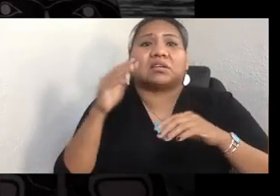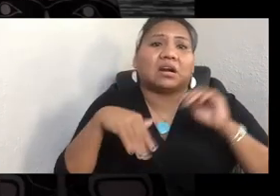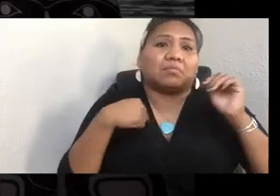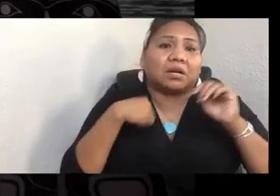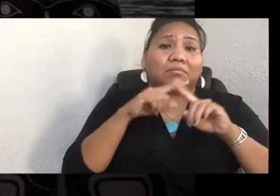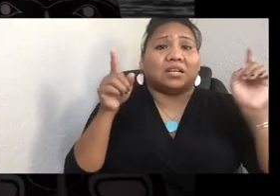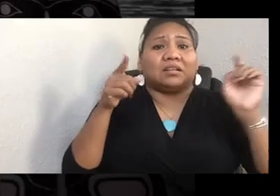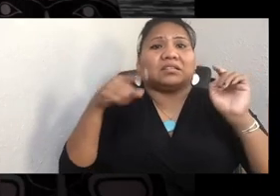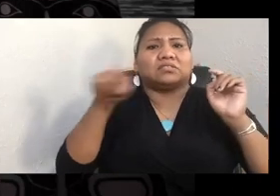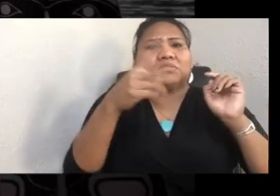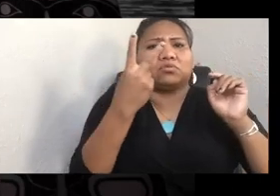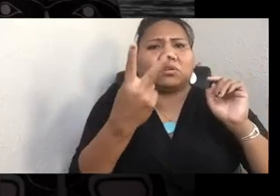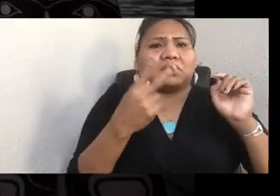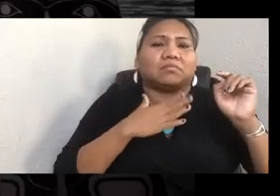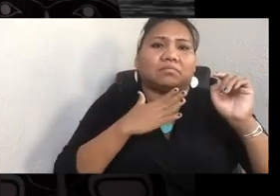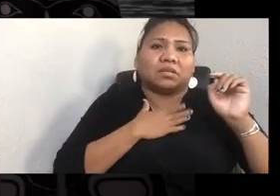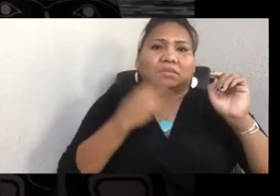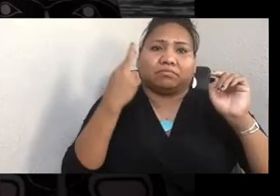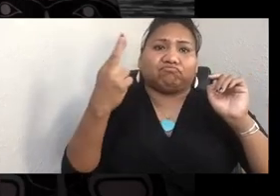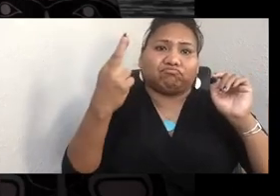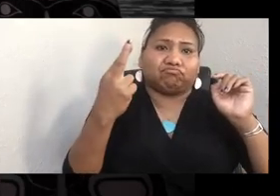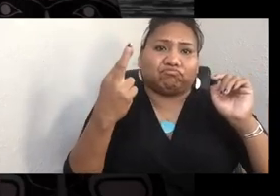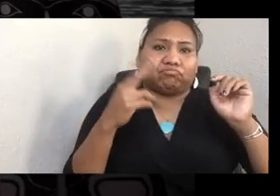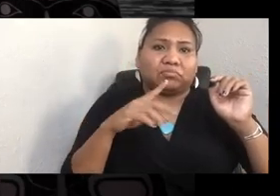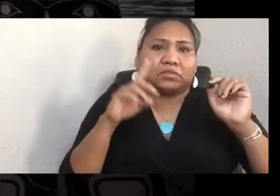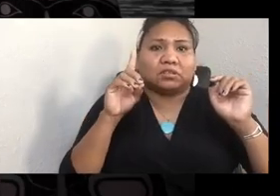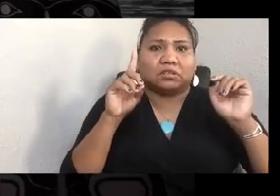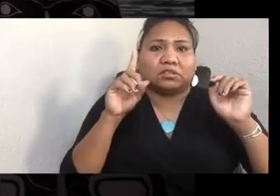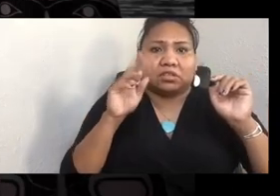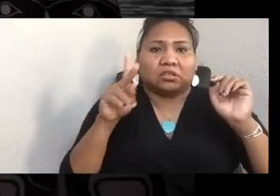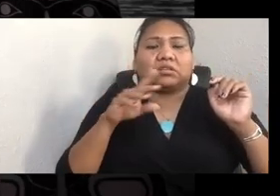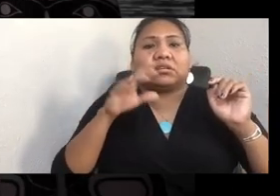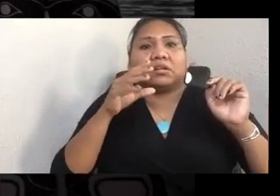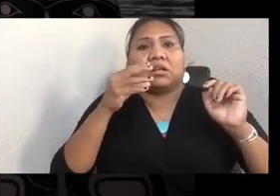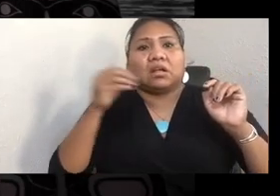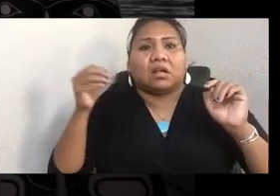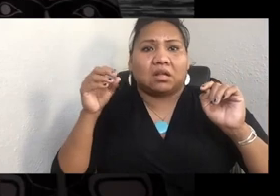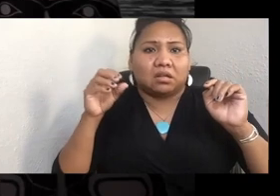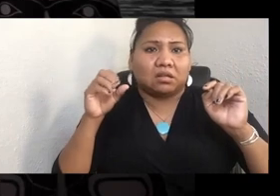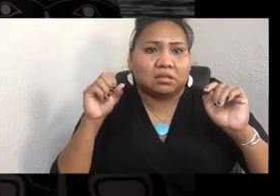This is Darkfeather Ancheta and Bibiana Ancheta and their nephew, Eckos. And they're from Tulalip.